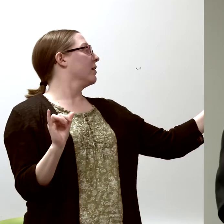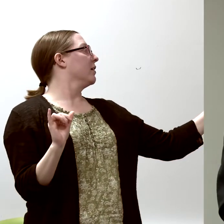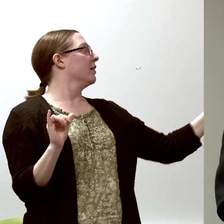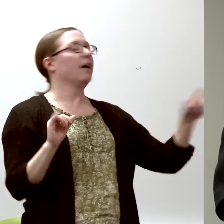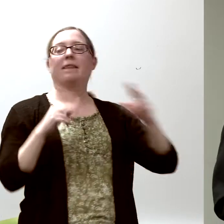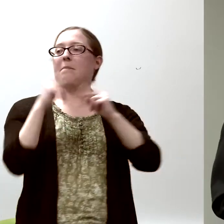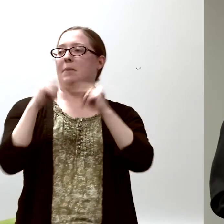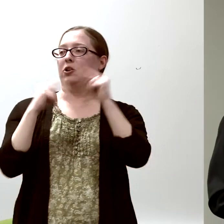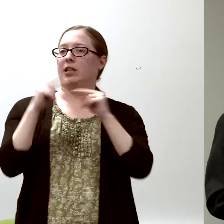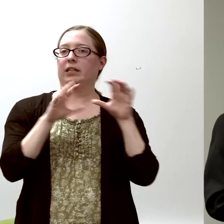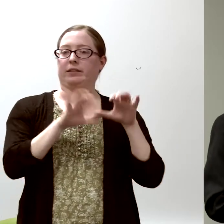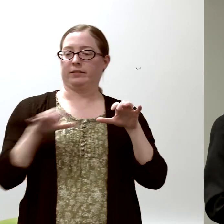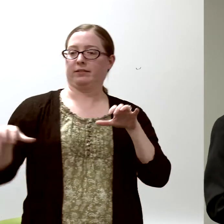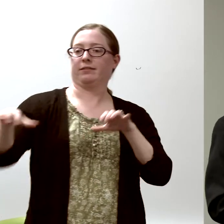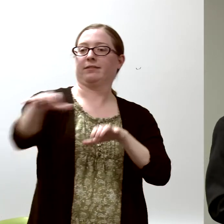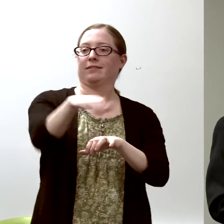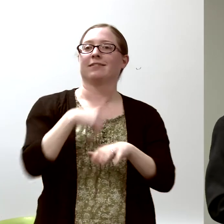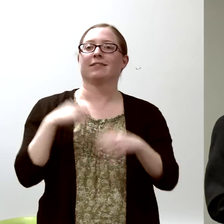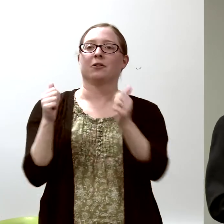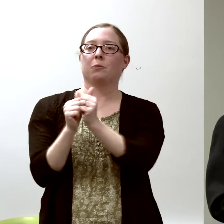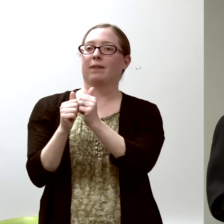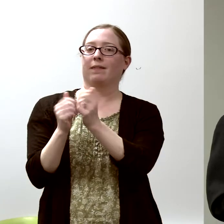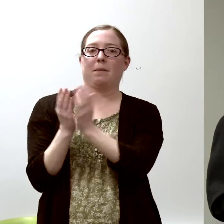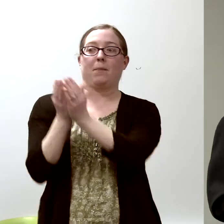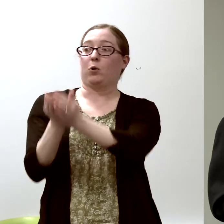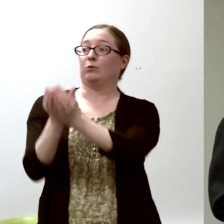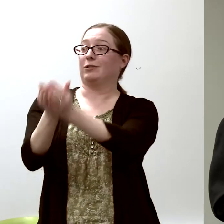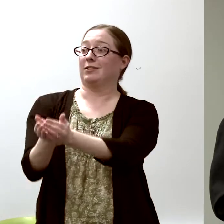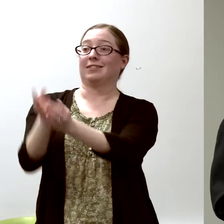that set of buildings with sailboats.